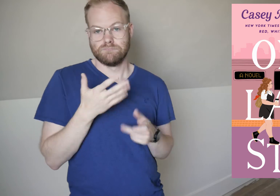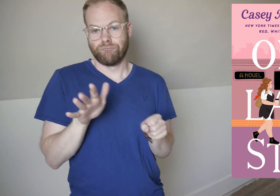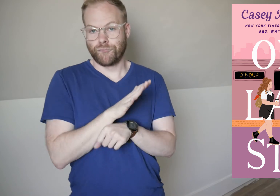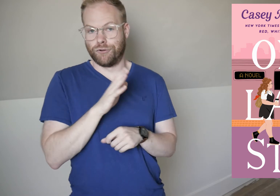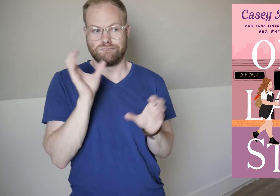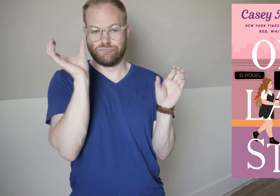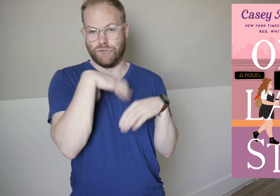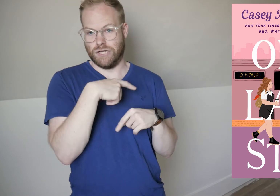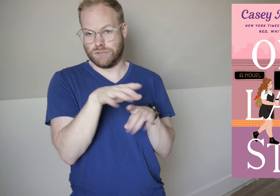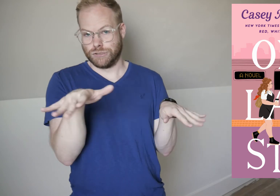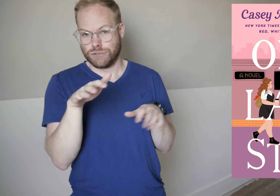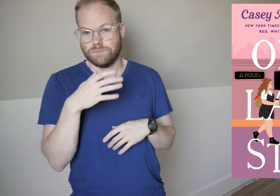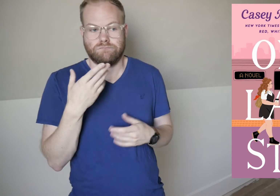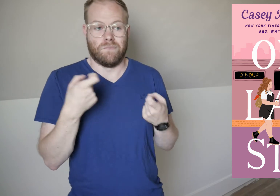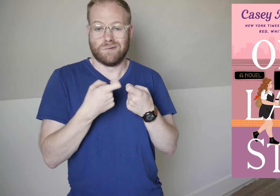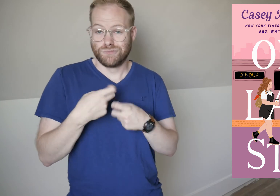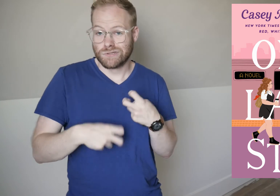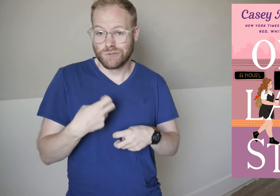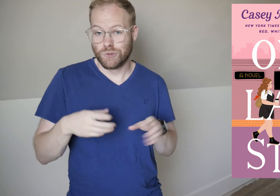full of strangers, and electrical issues.